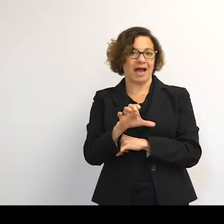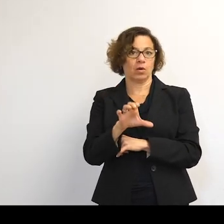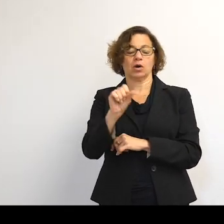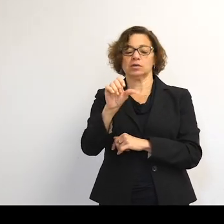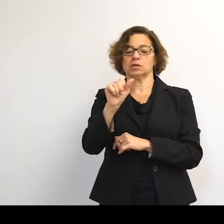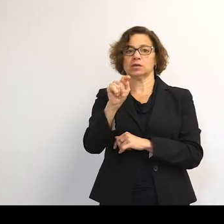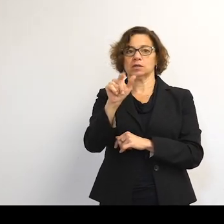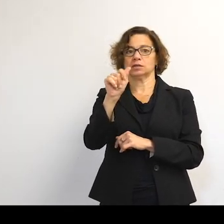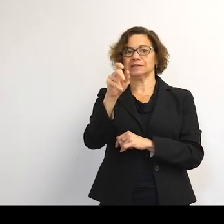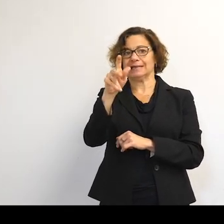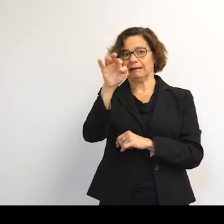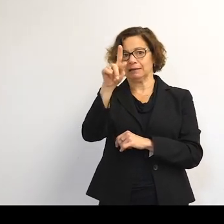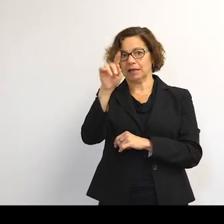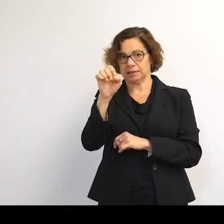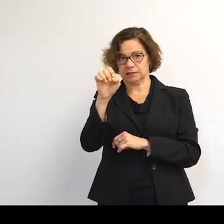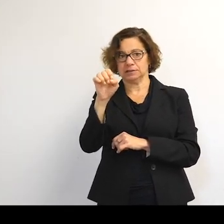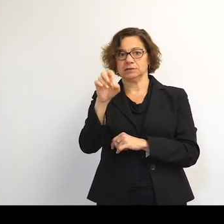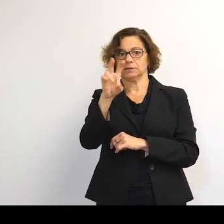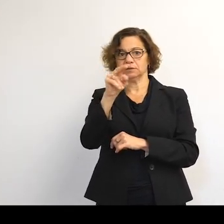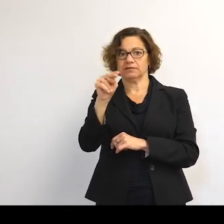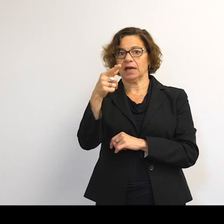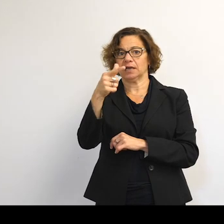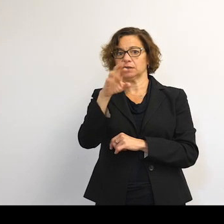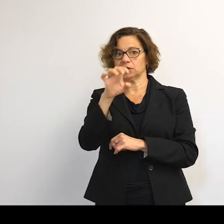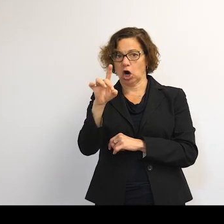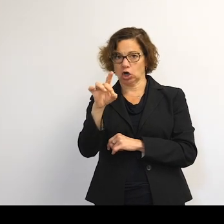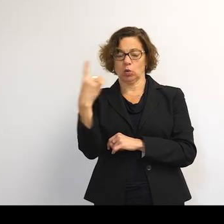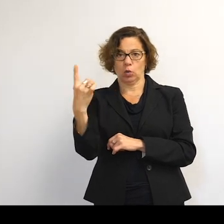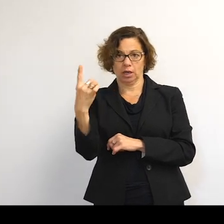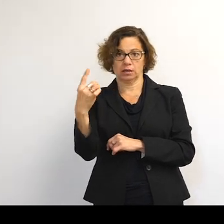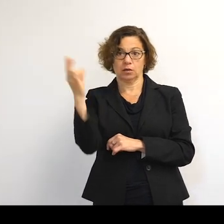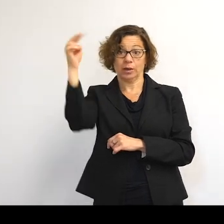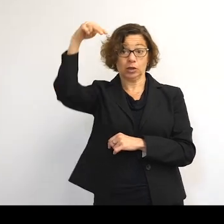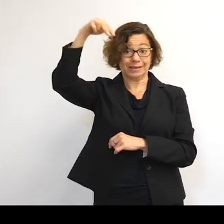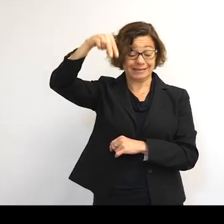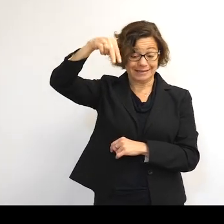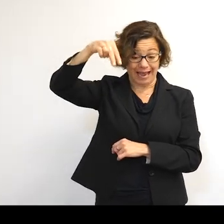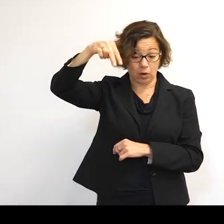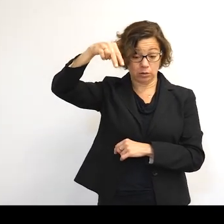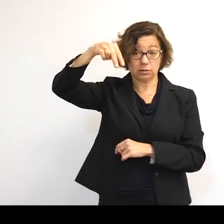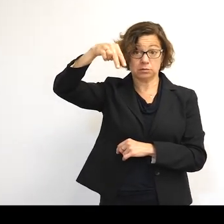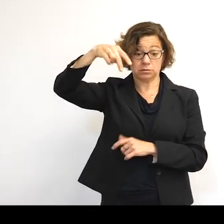around the Earth. And if we look down on its orbit and trace it out again,